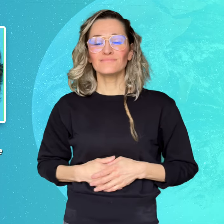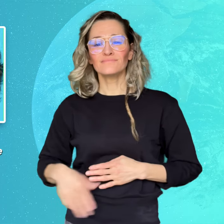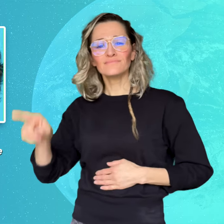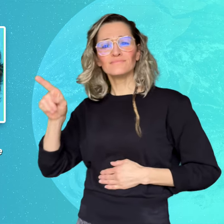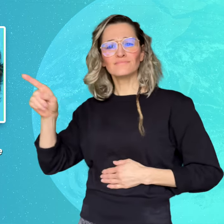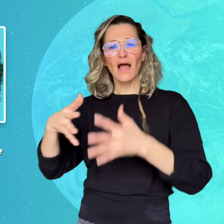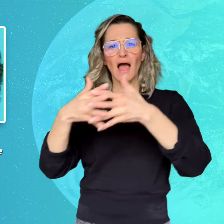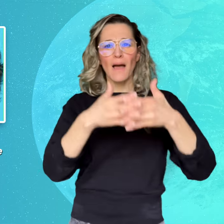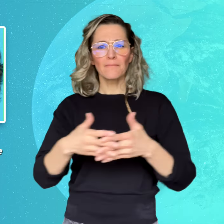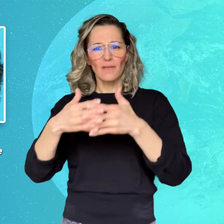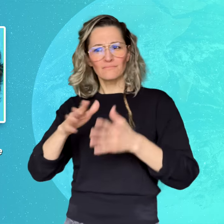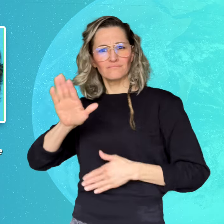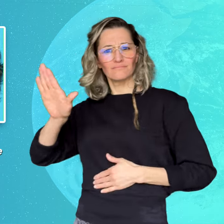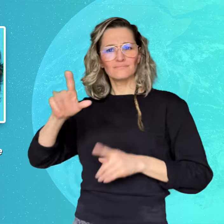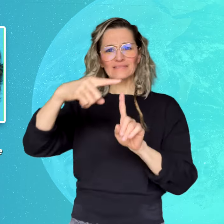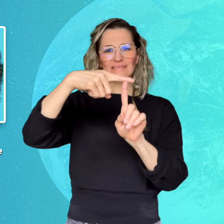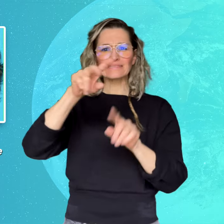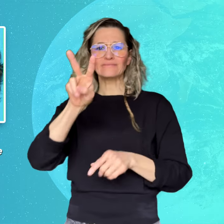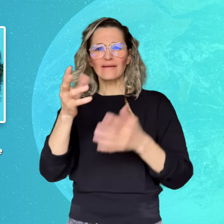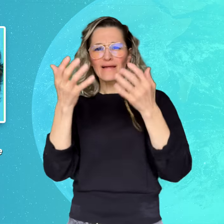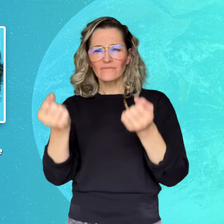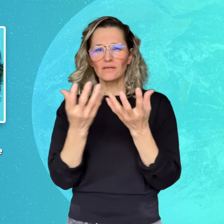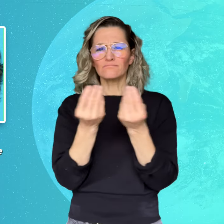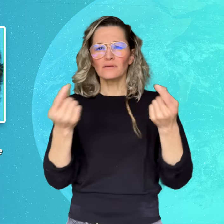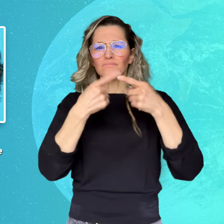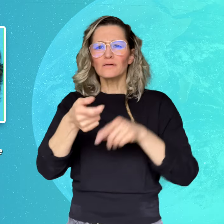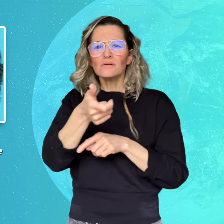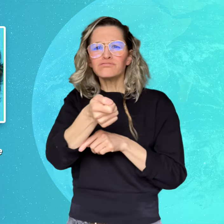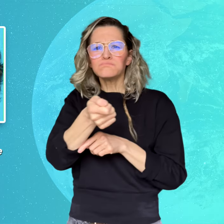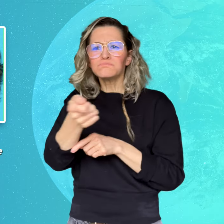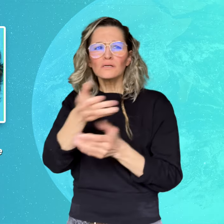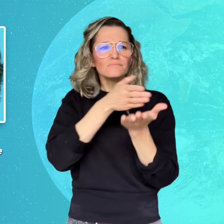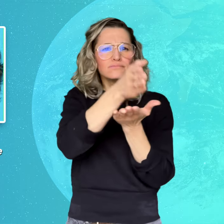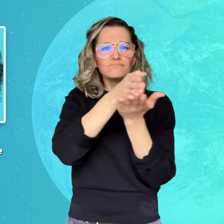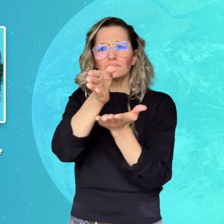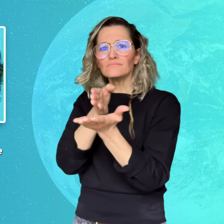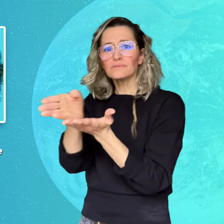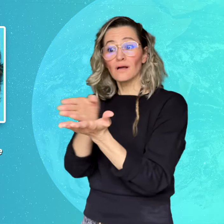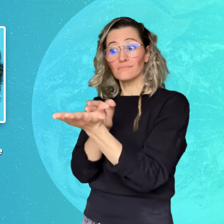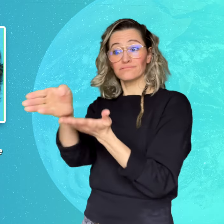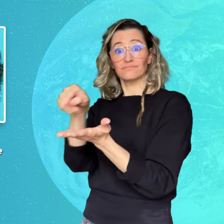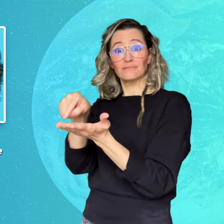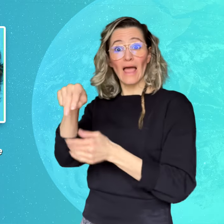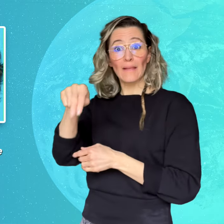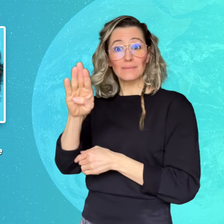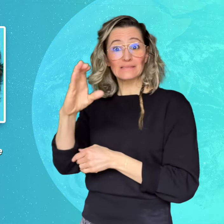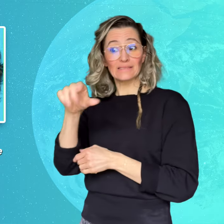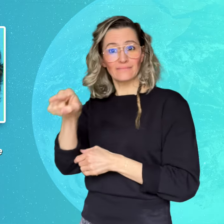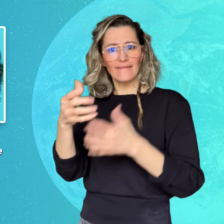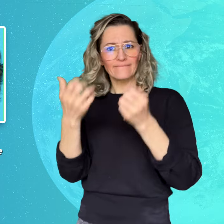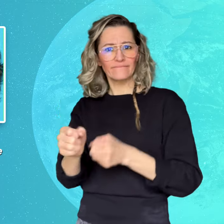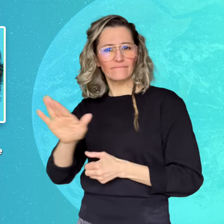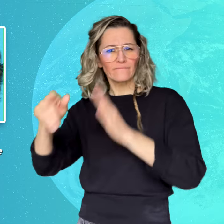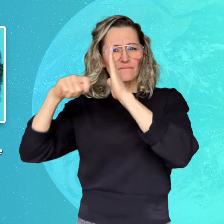A TV show on NBC, “Accident, Suicide, or Murder” recently released